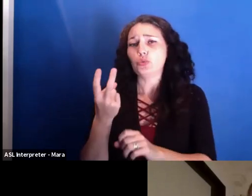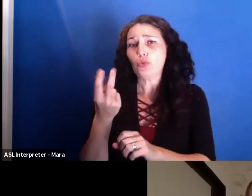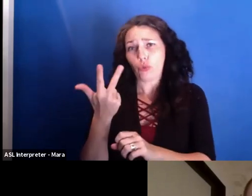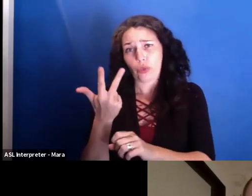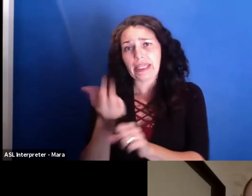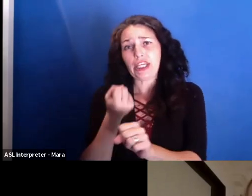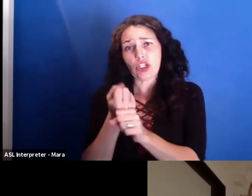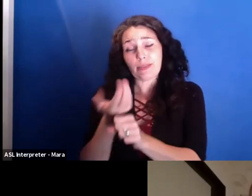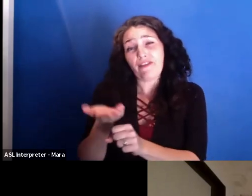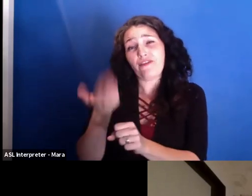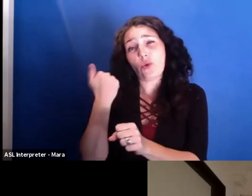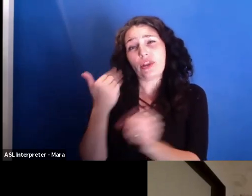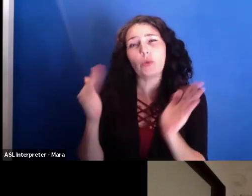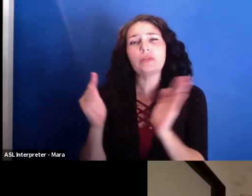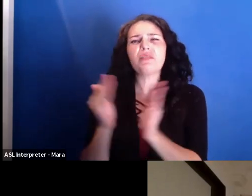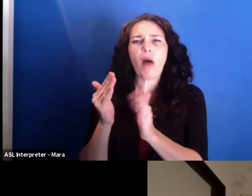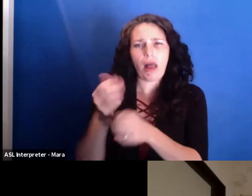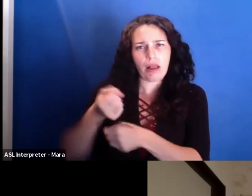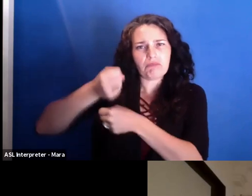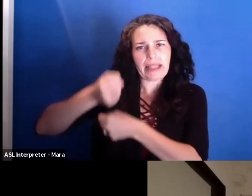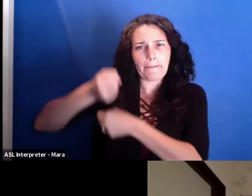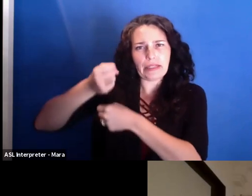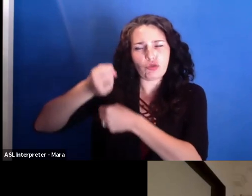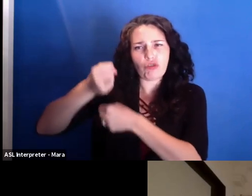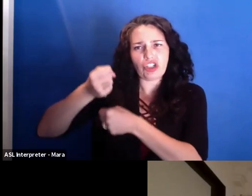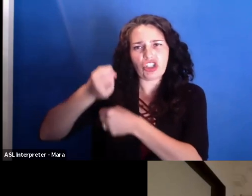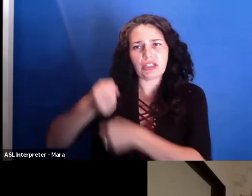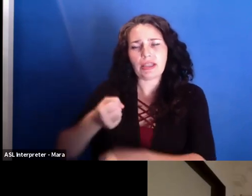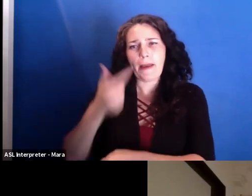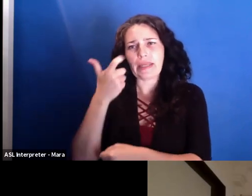small ones, because there were a lot of corruption scandals